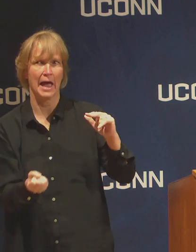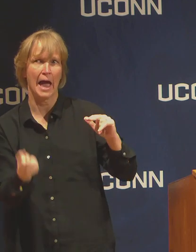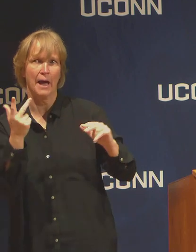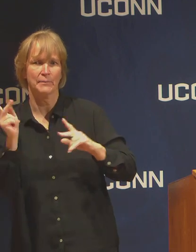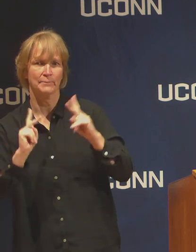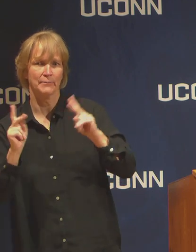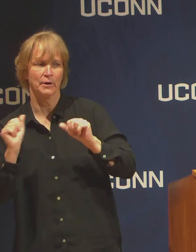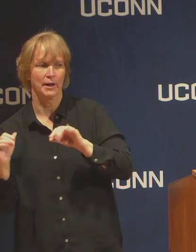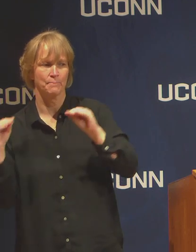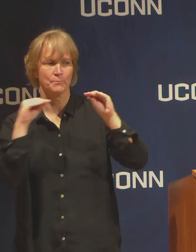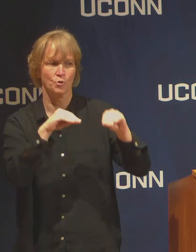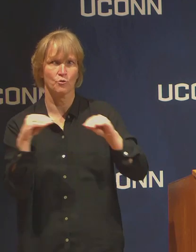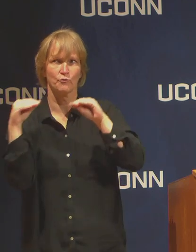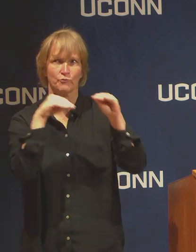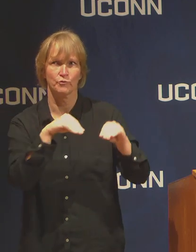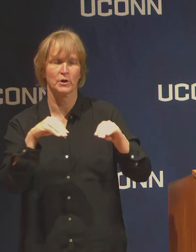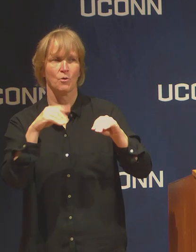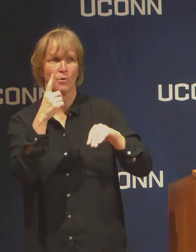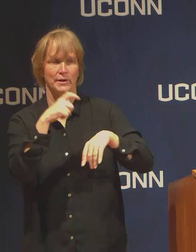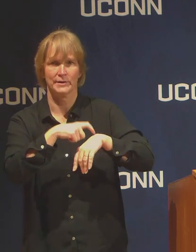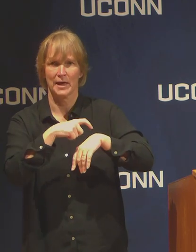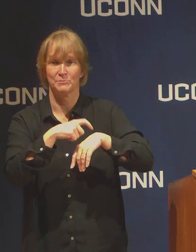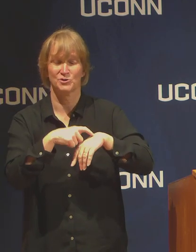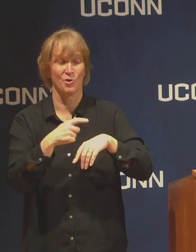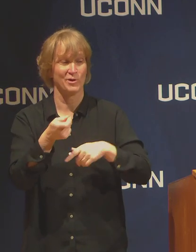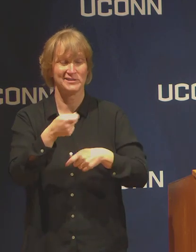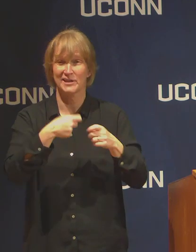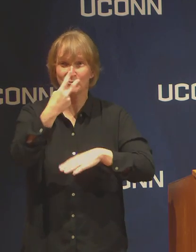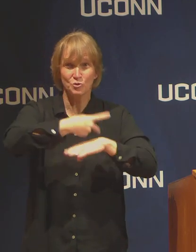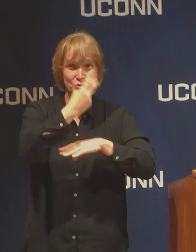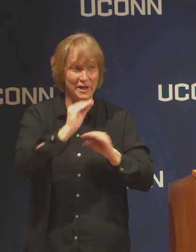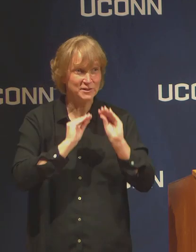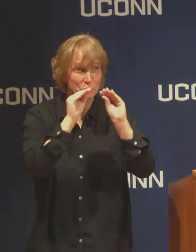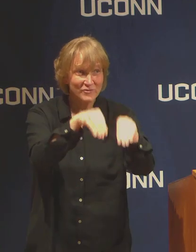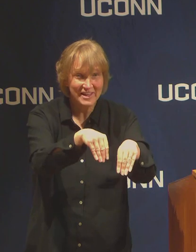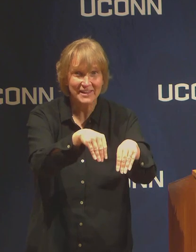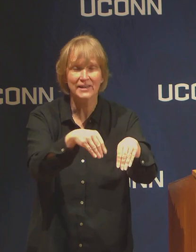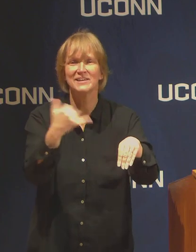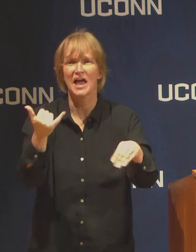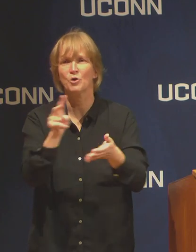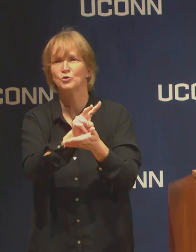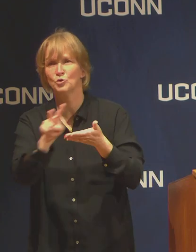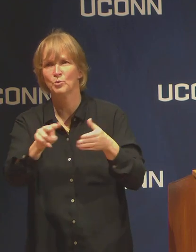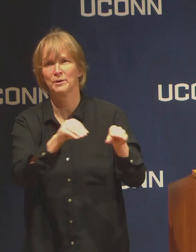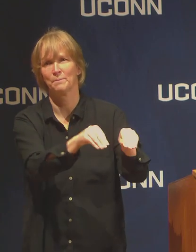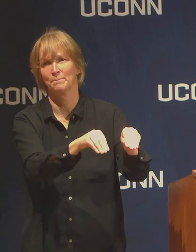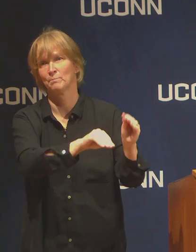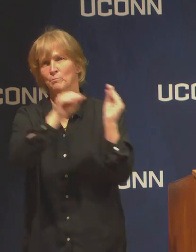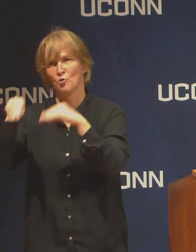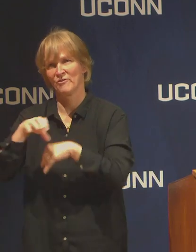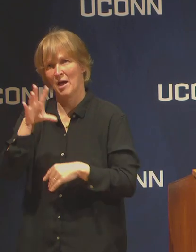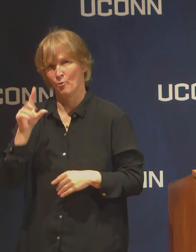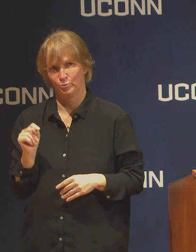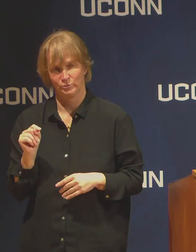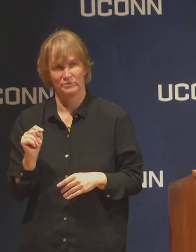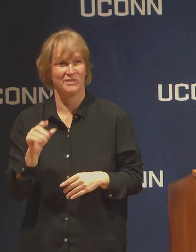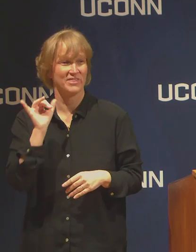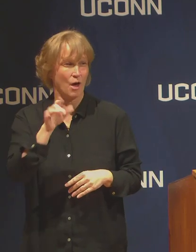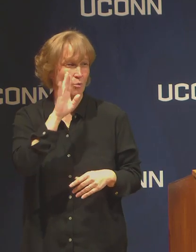it will now be a two week move out. That will likely happen the end of March beginning of April,